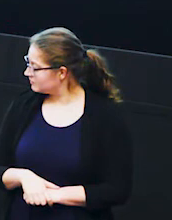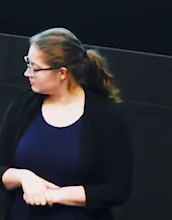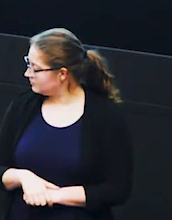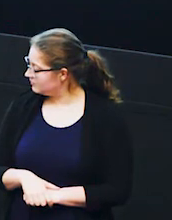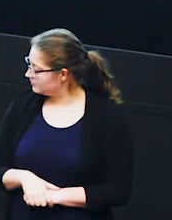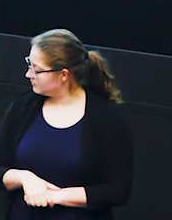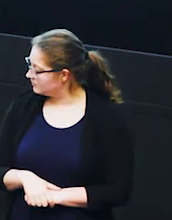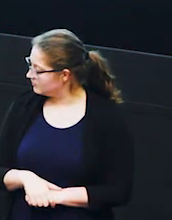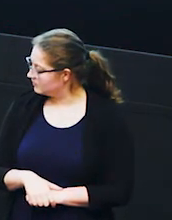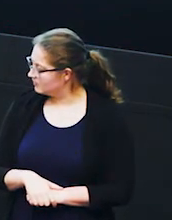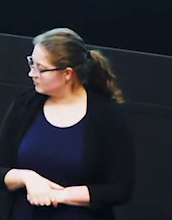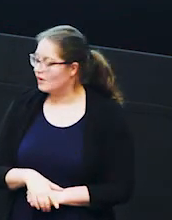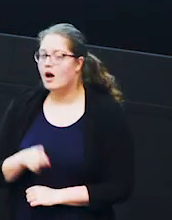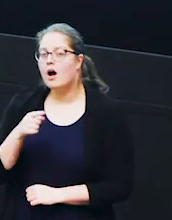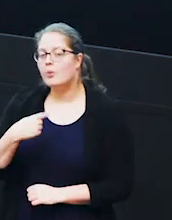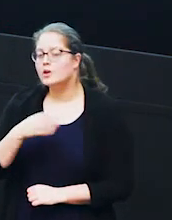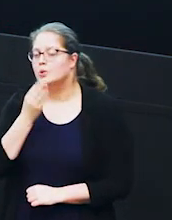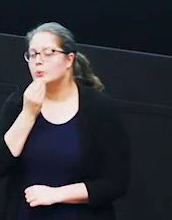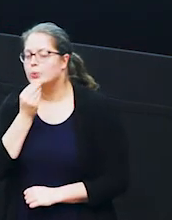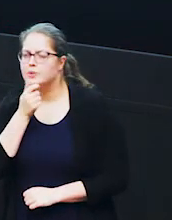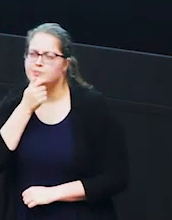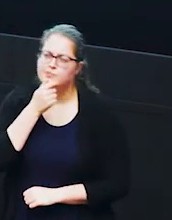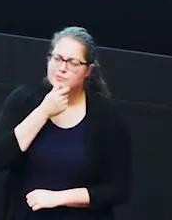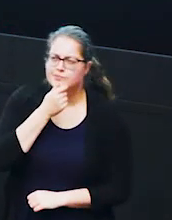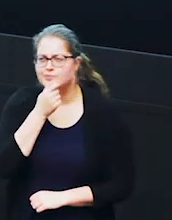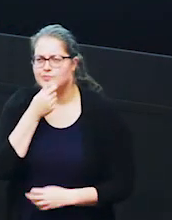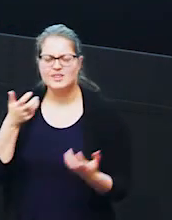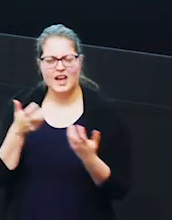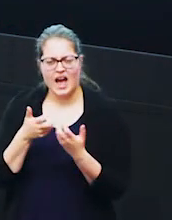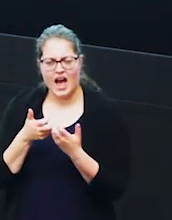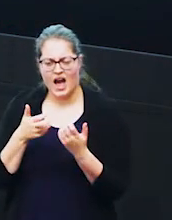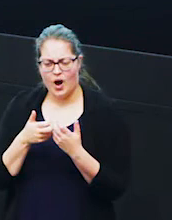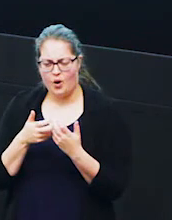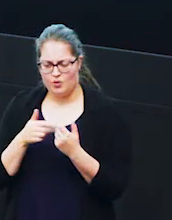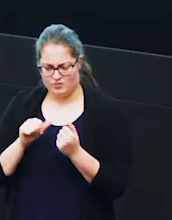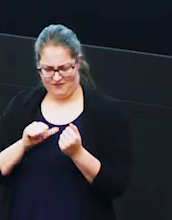that then to our advantage when we're thinking about how we can keep elephants out of farmland